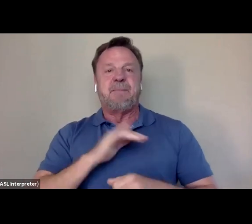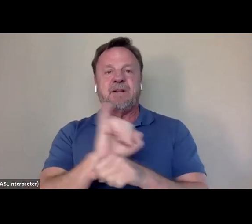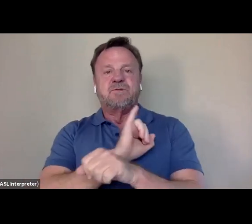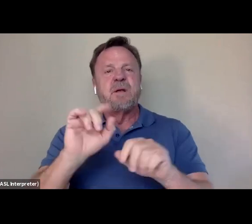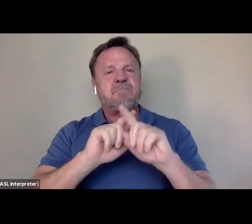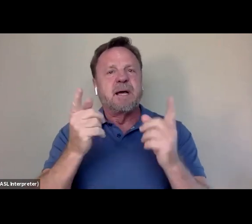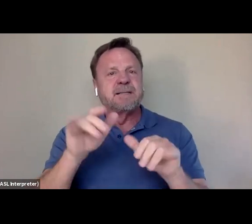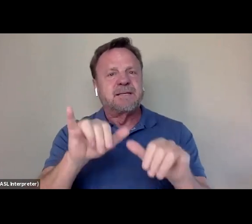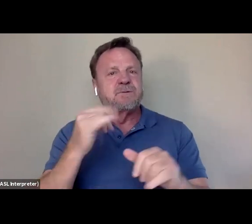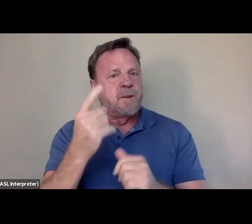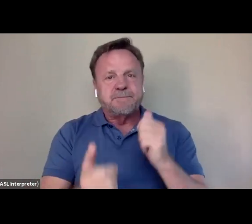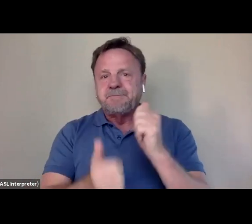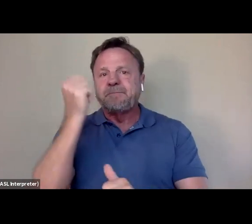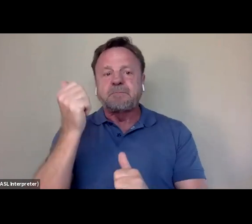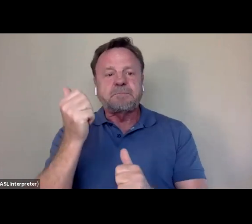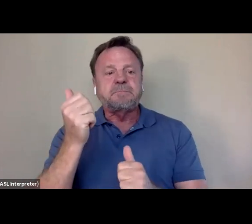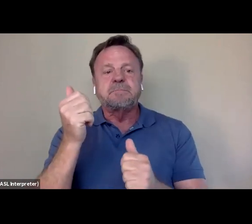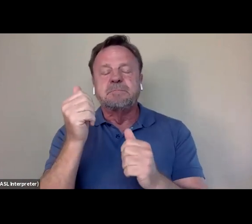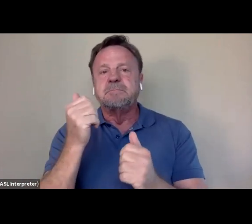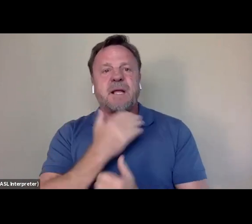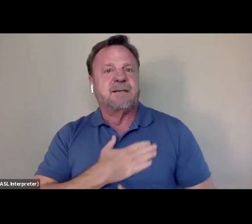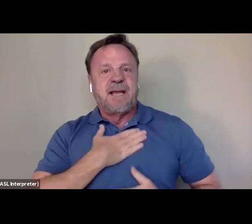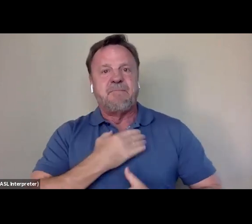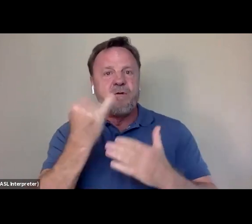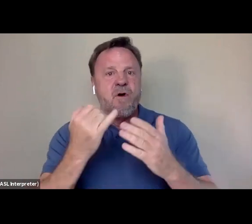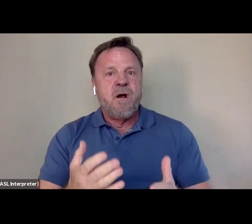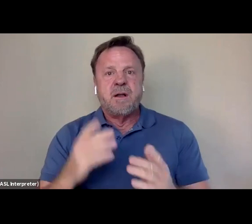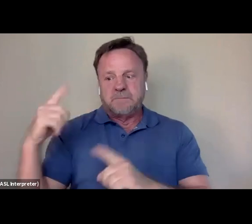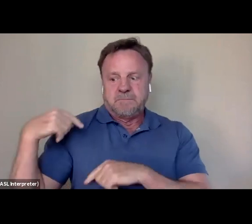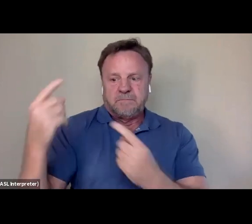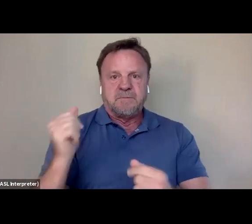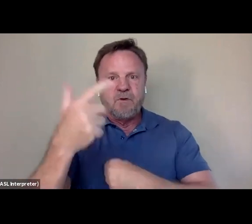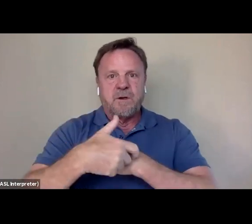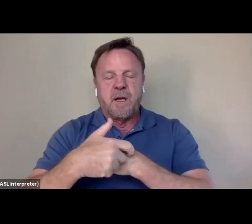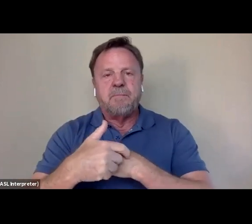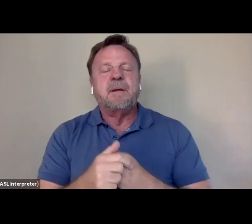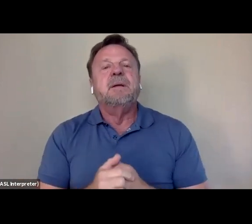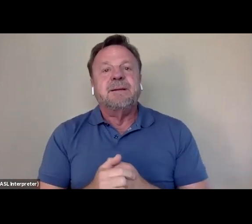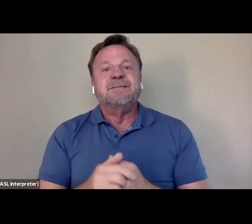one of the most important entertainment artists of all time. So that's what we're going to talk about.